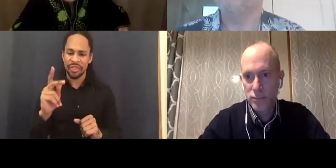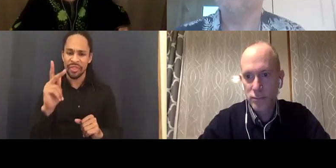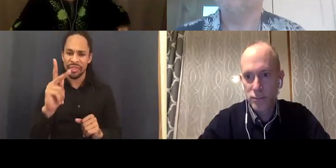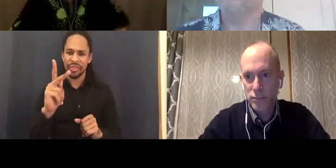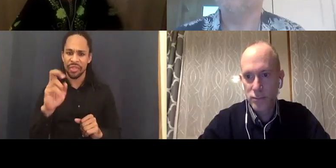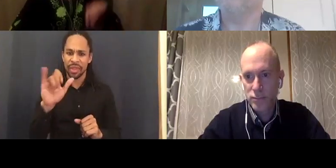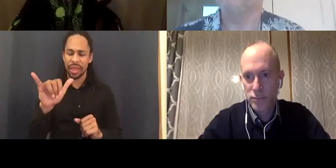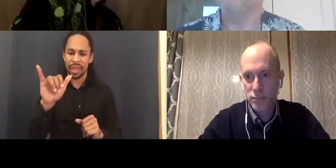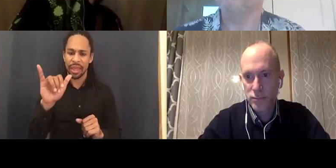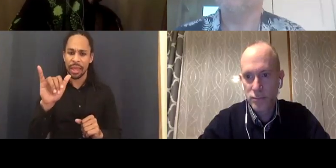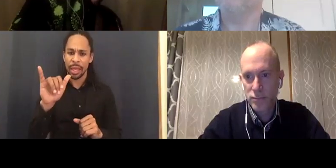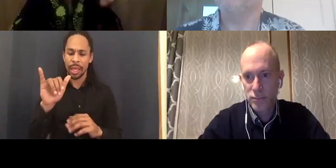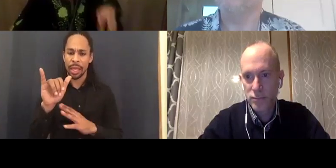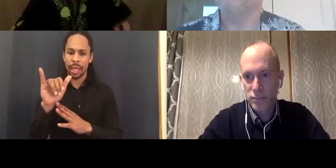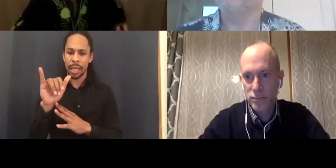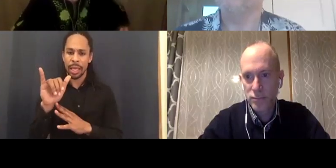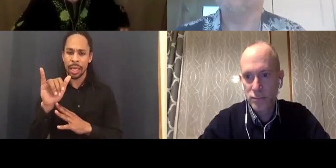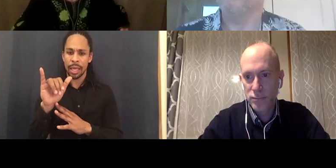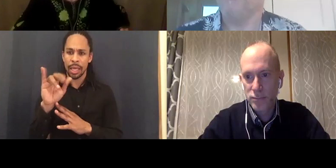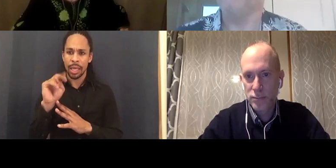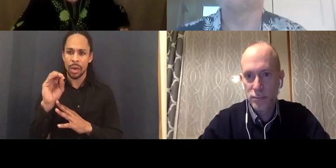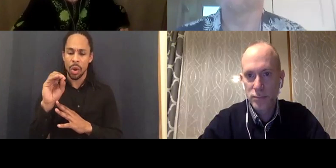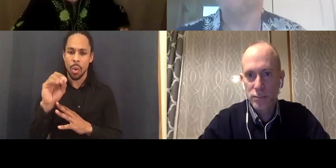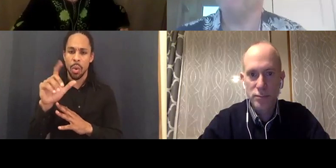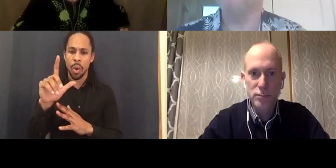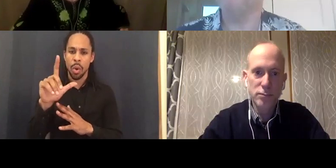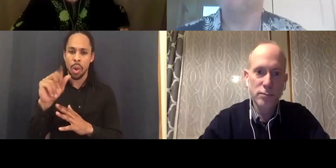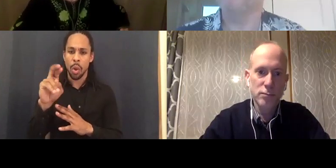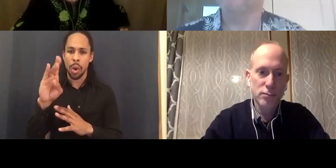They have a page on the film. And a Facebook page.